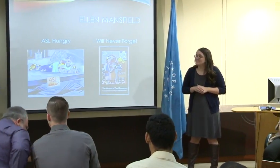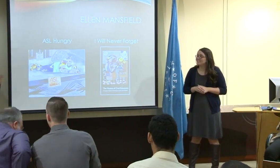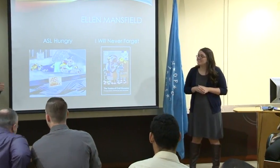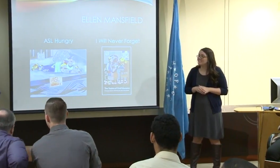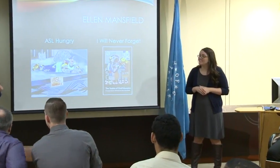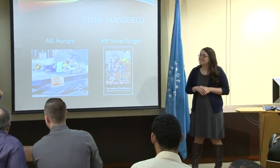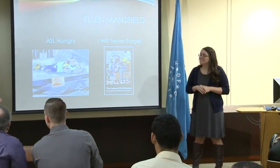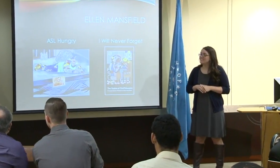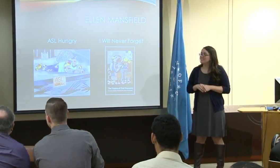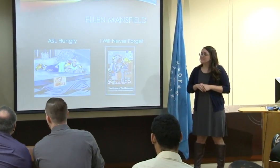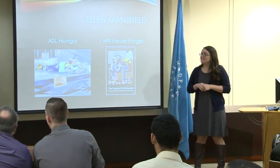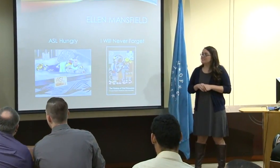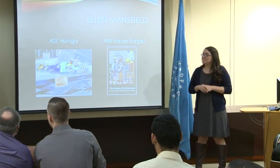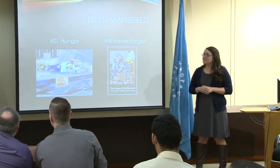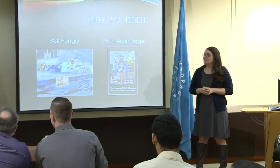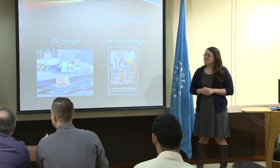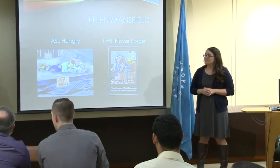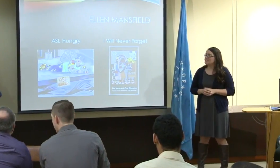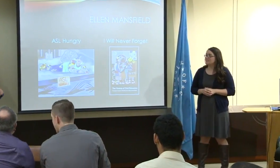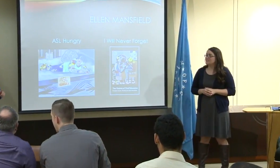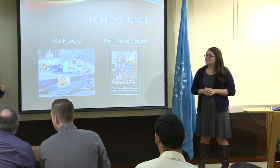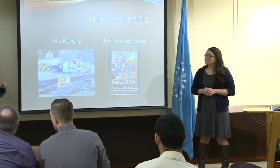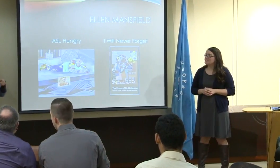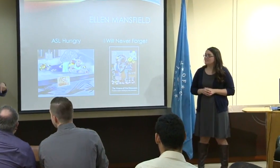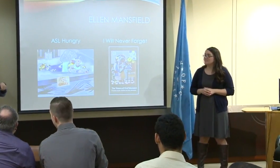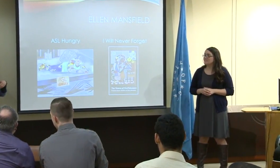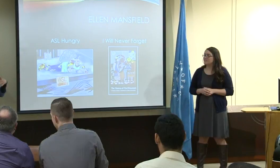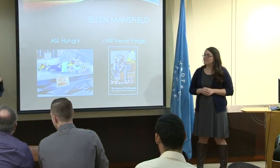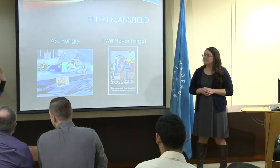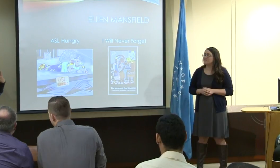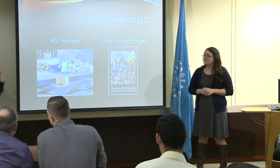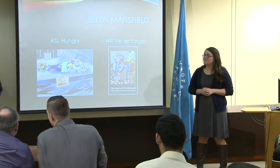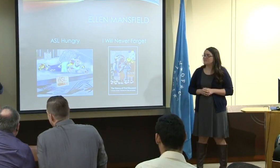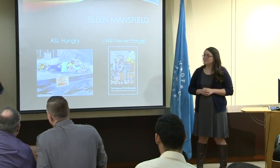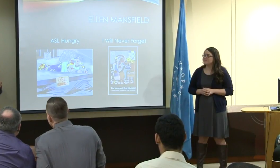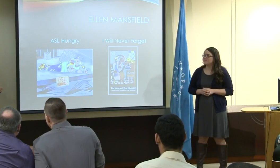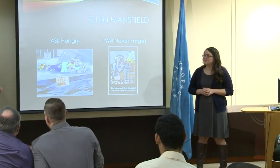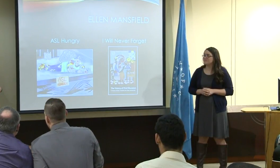and I am from South San Diego here in California.